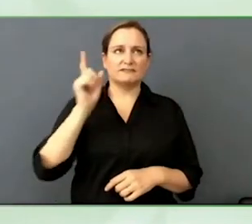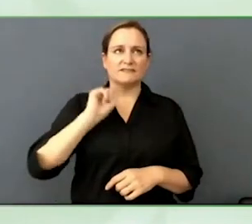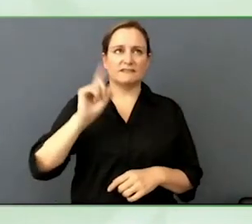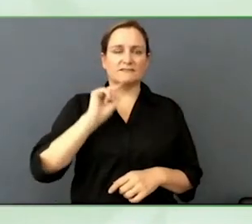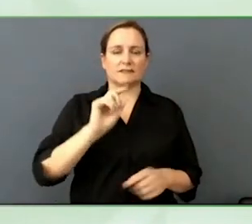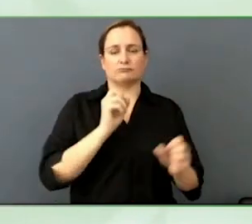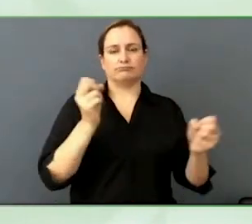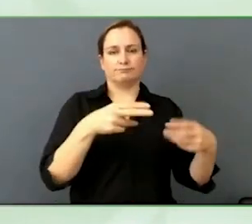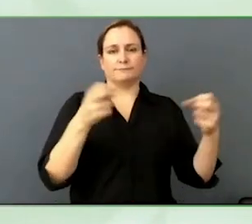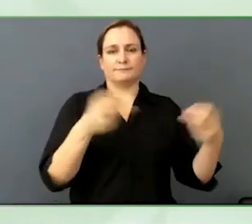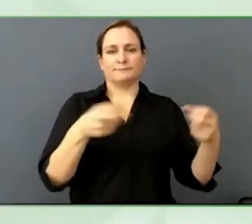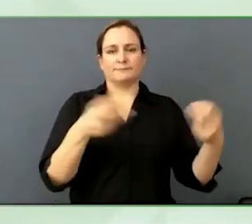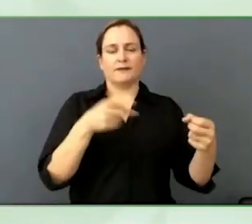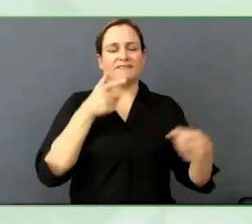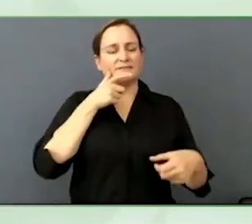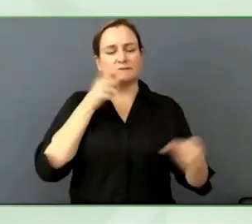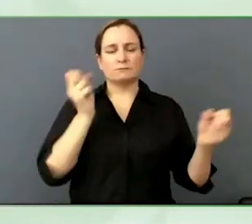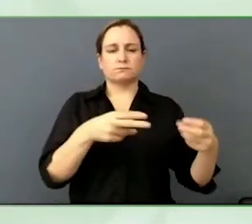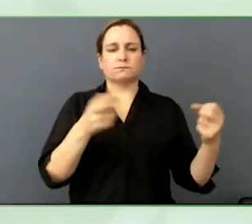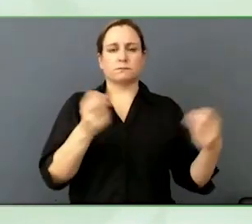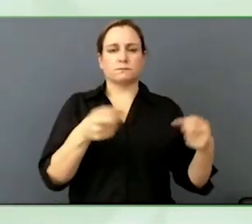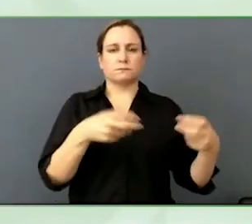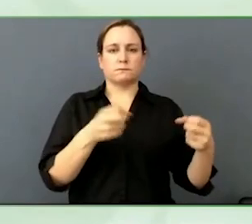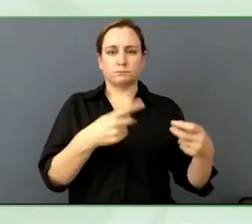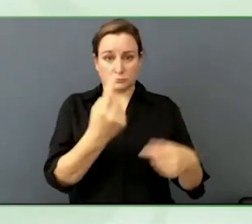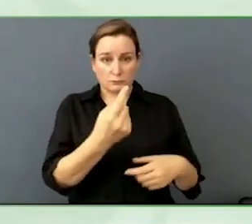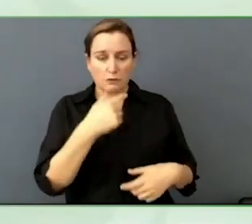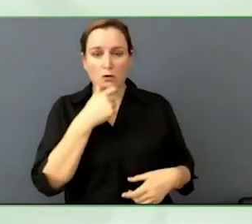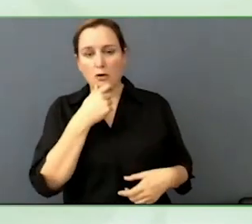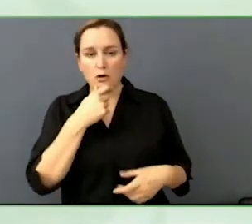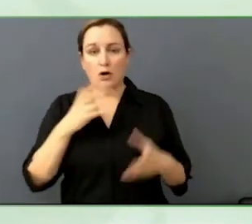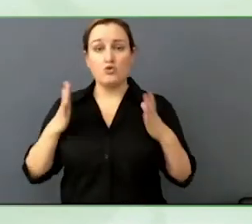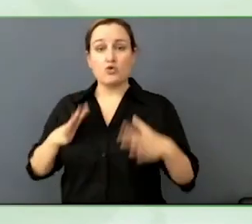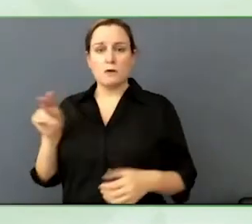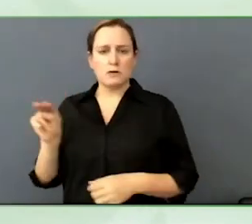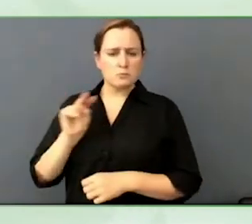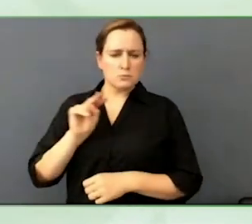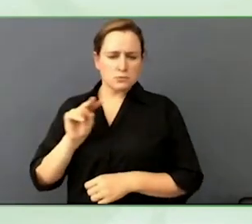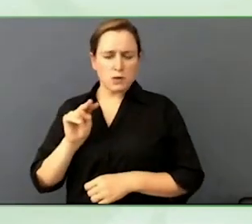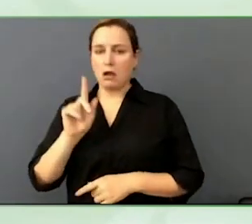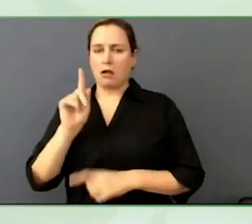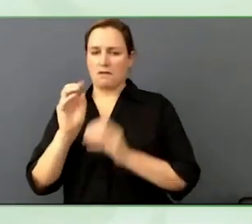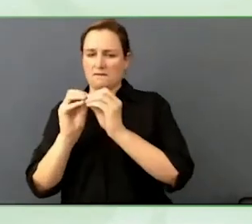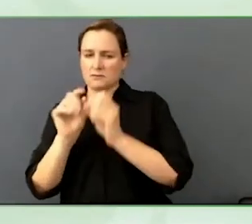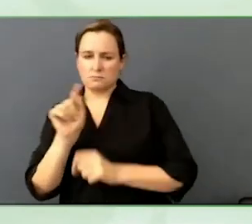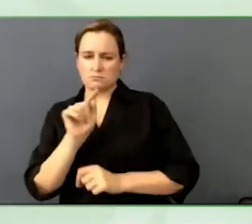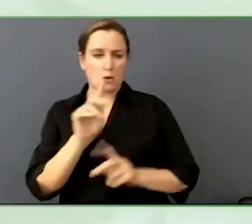We are seeing that more and more, it is pretty interesting, we used to play with data in that live market.